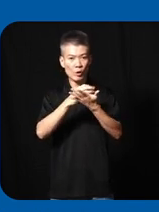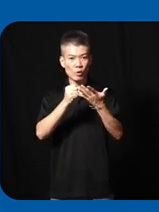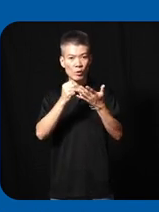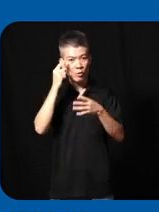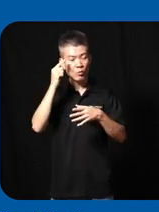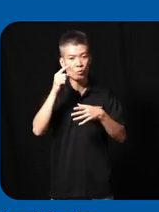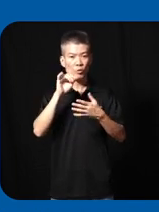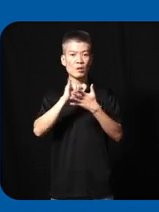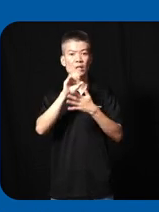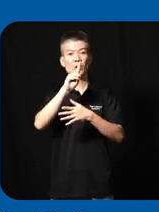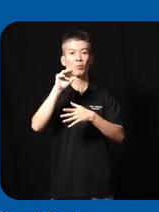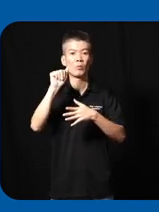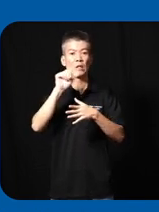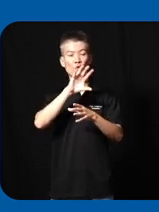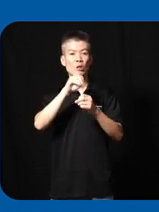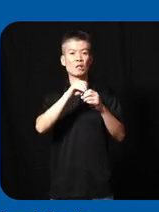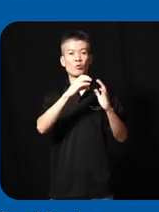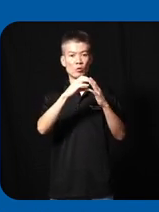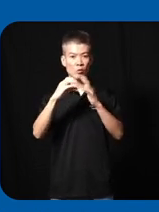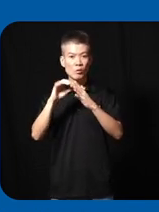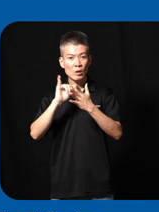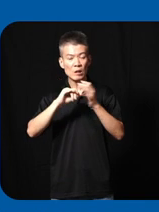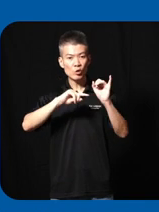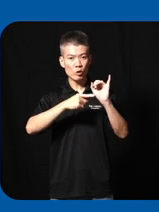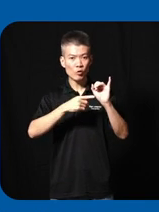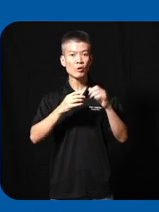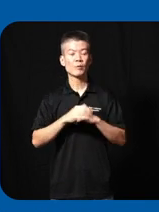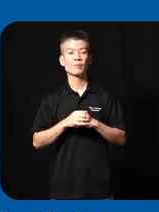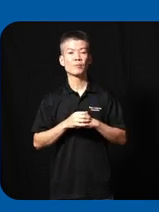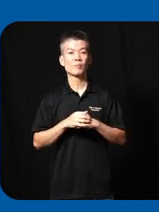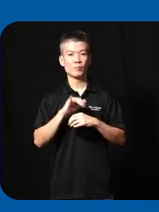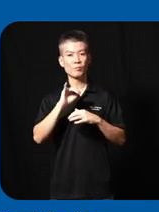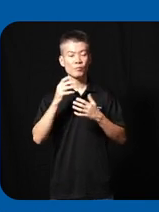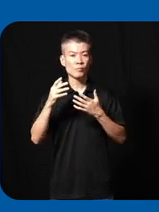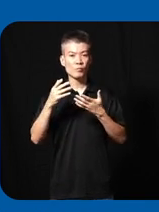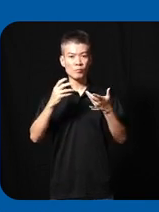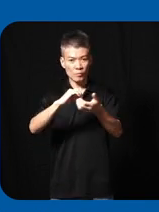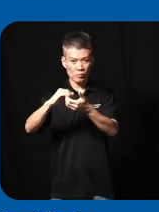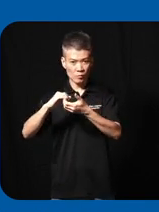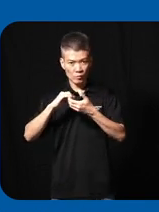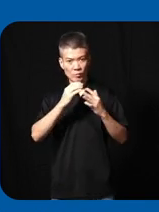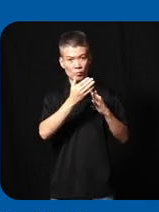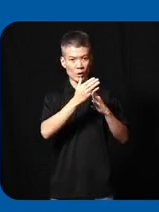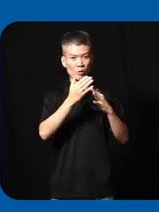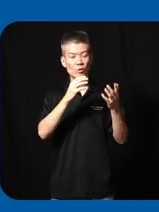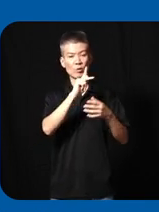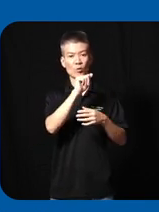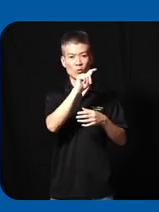disability inclusive City so this initiative is um is a collaboration between uh kakita and also